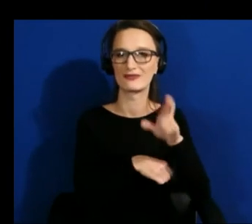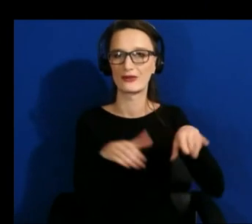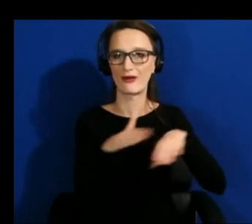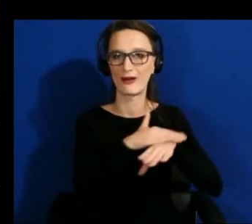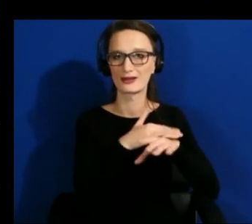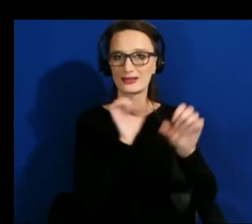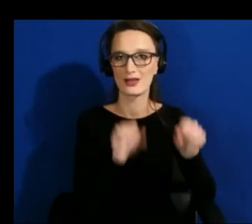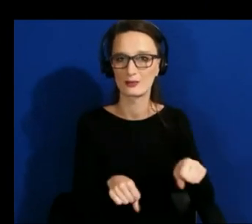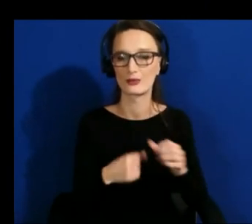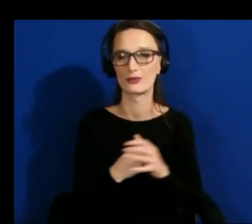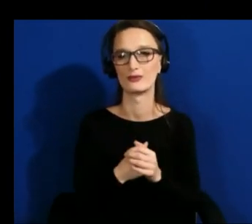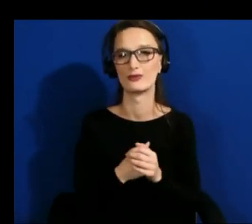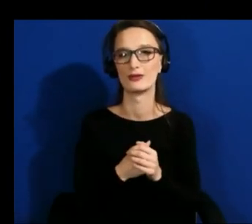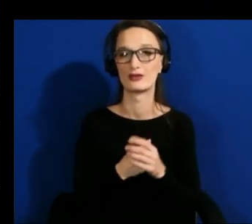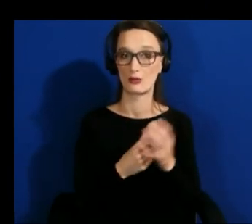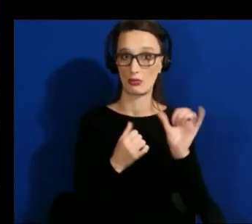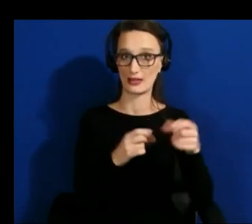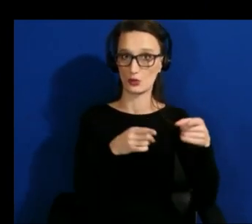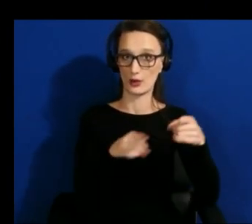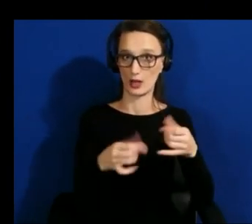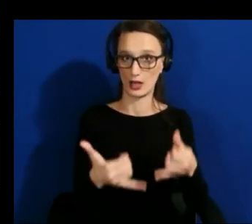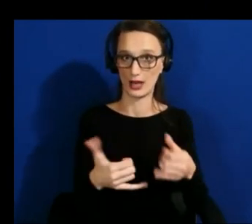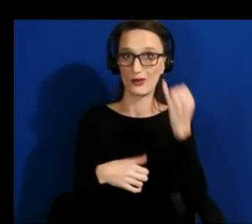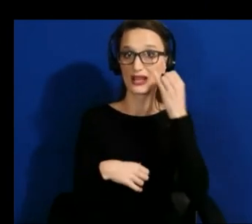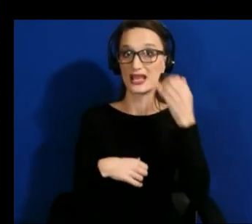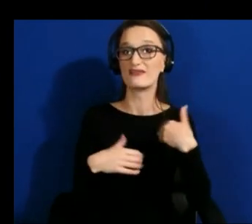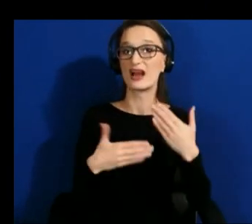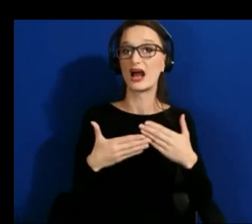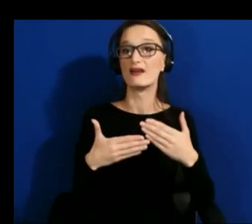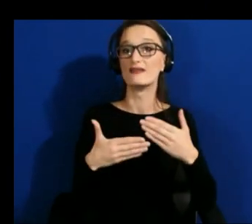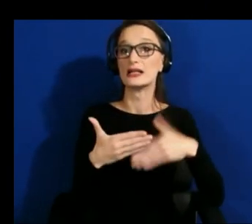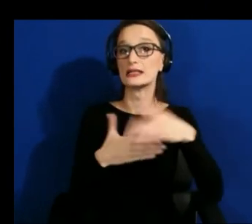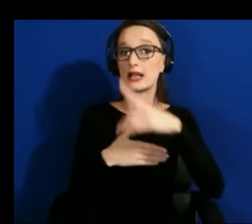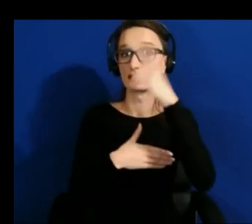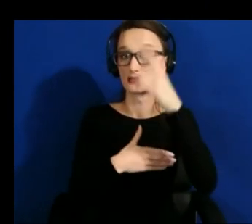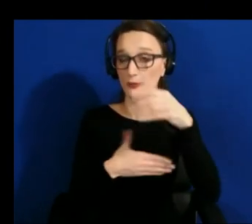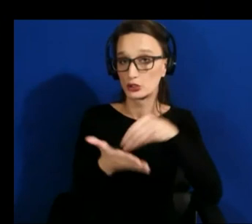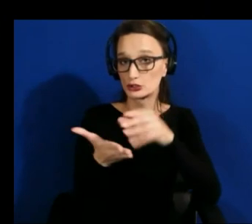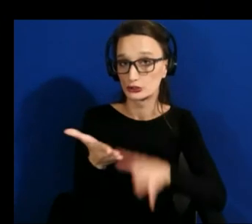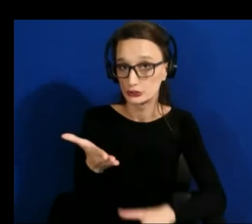students who might be interested for next summer we'll be advertising that when the time comes so